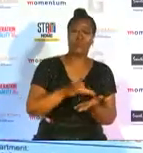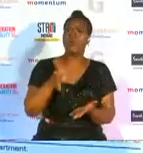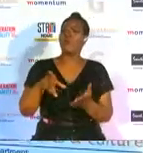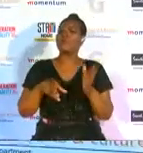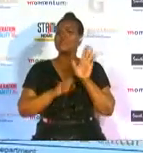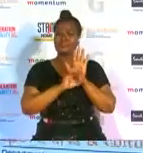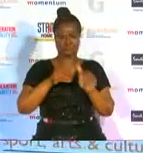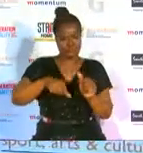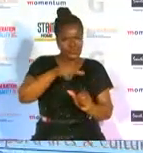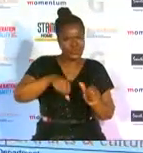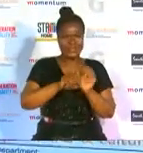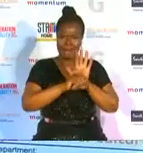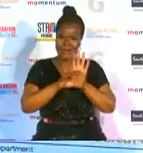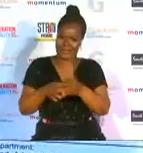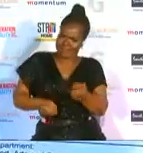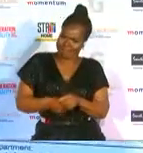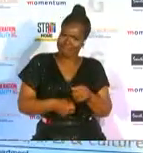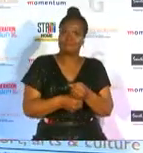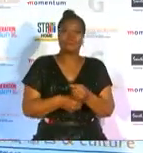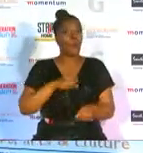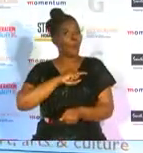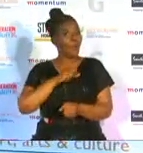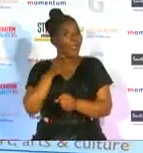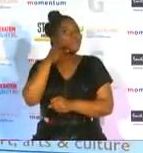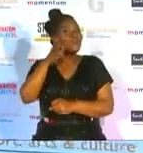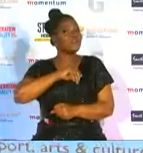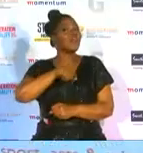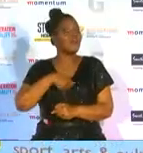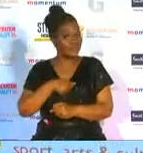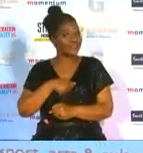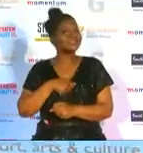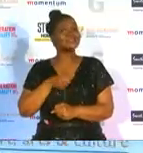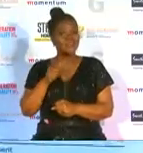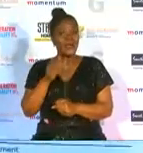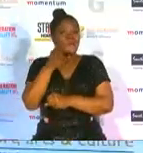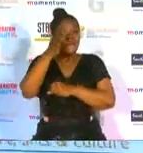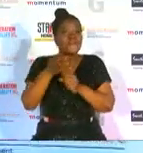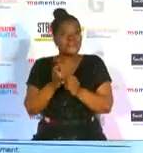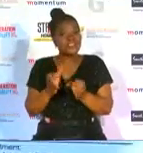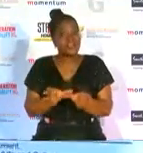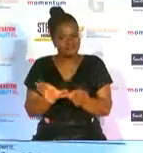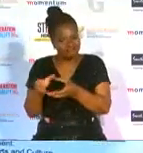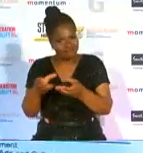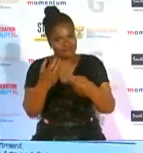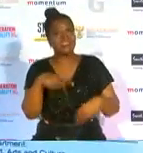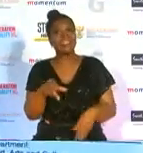everyone to support them because that's our future we are empowering our future generation and that's where we leave our legacy